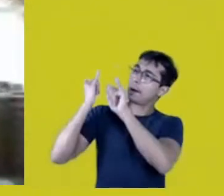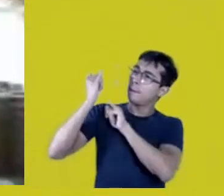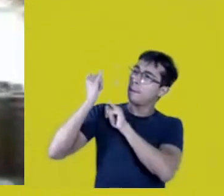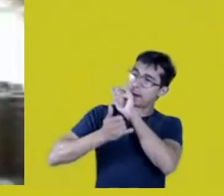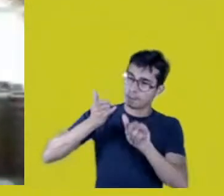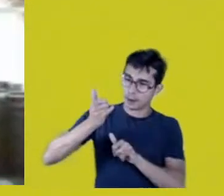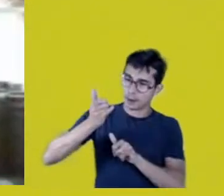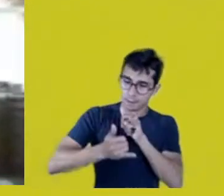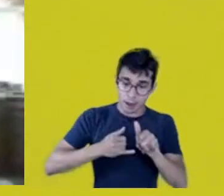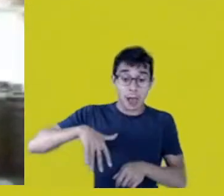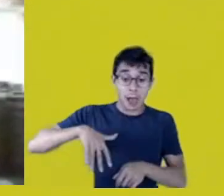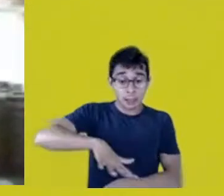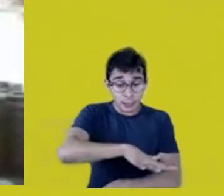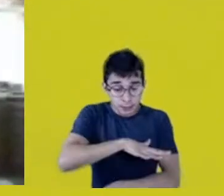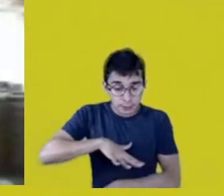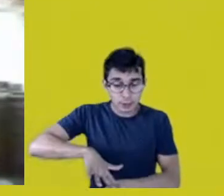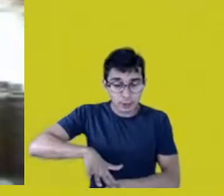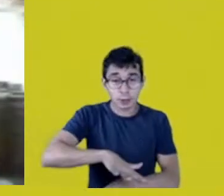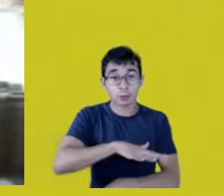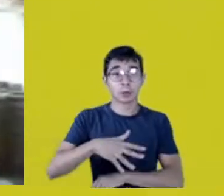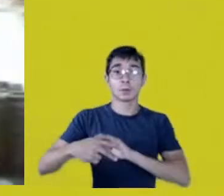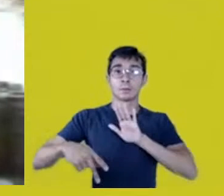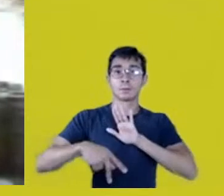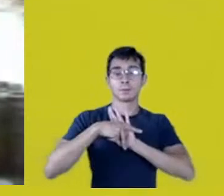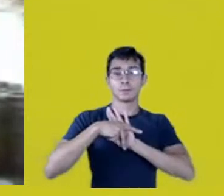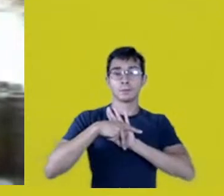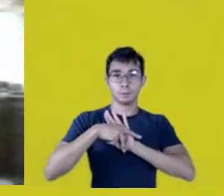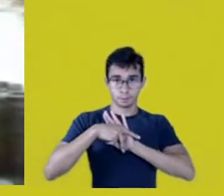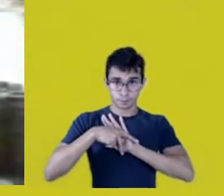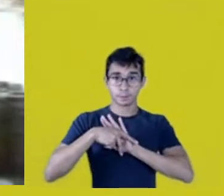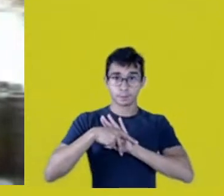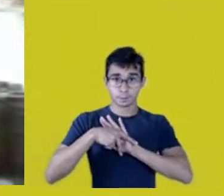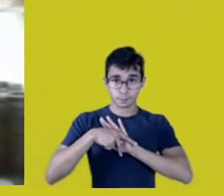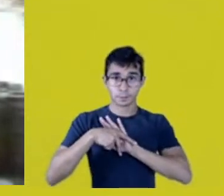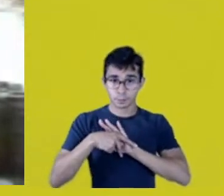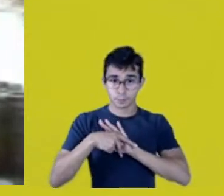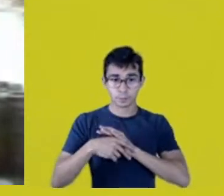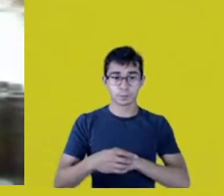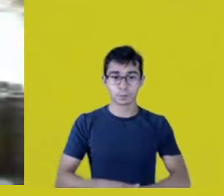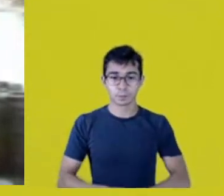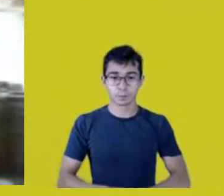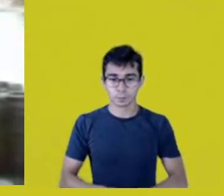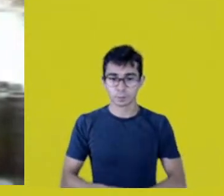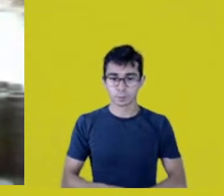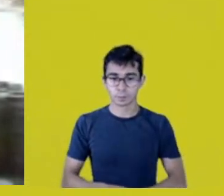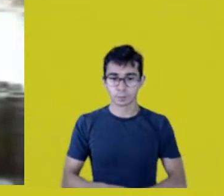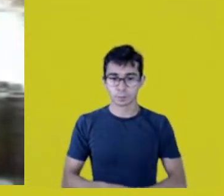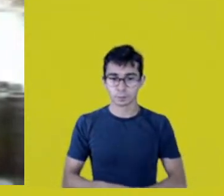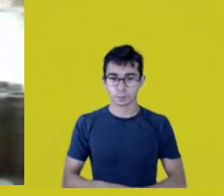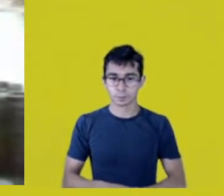Because we cannot explain something without going into the narratives,